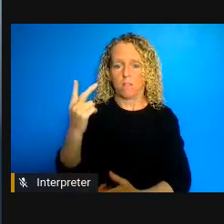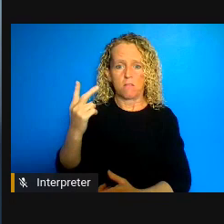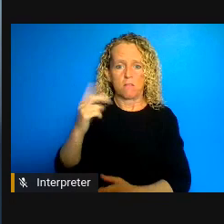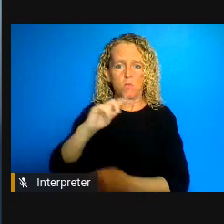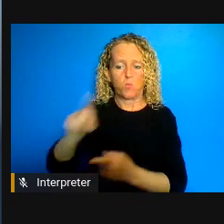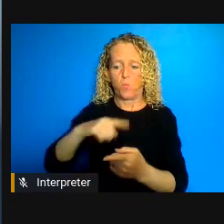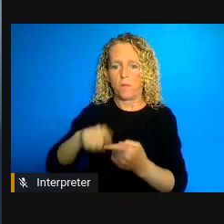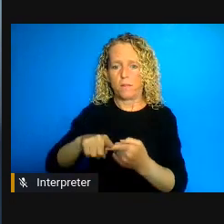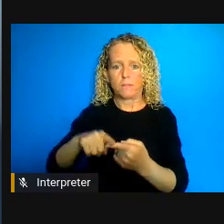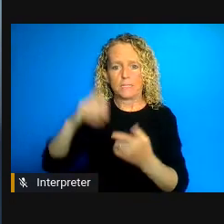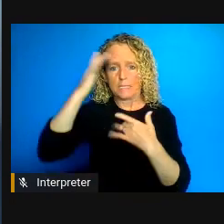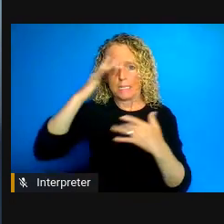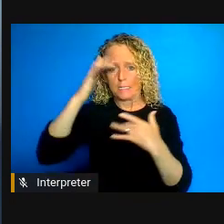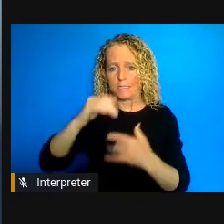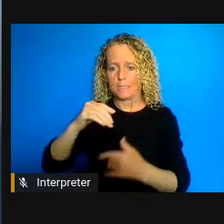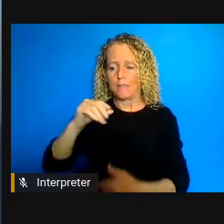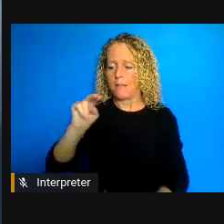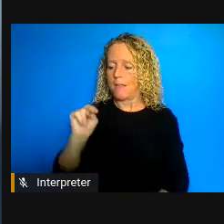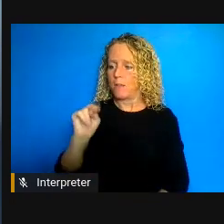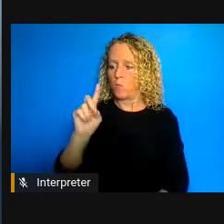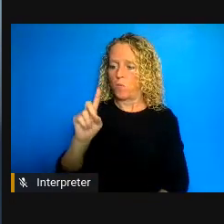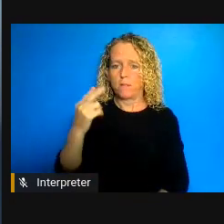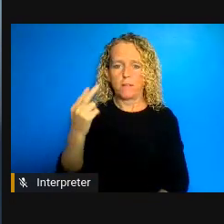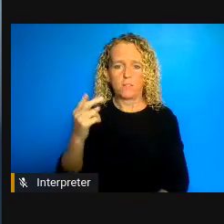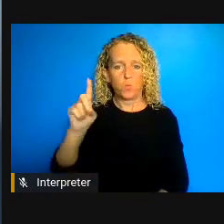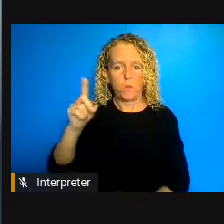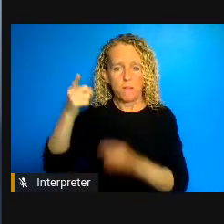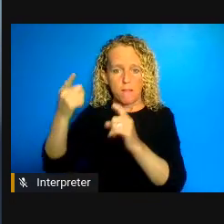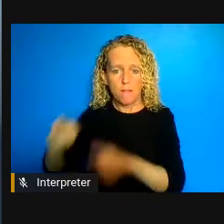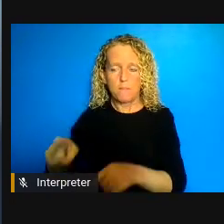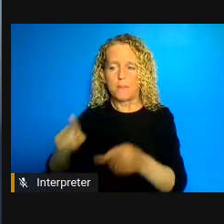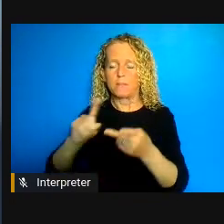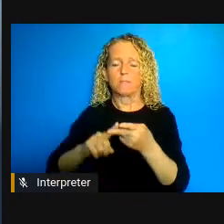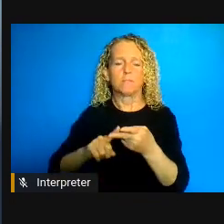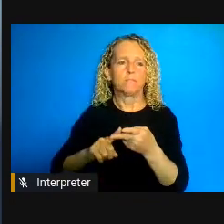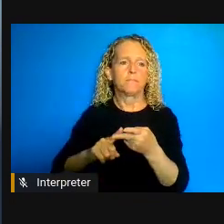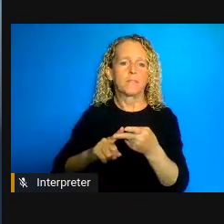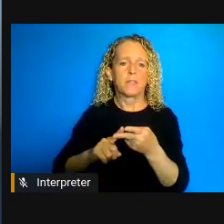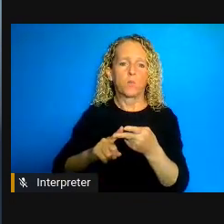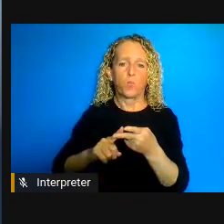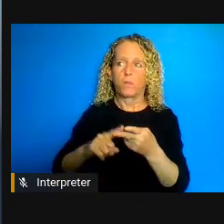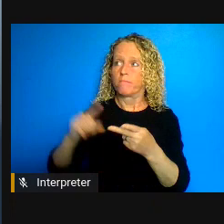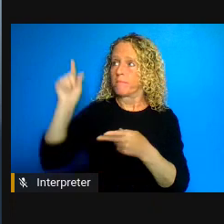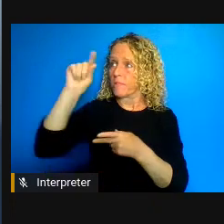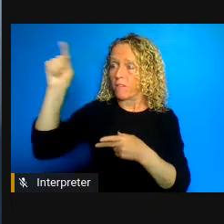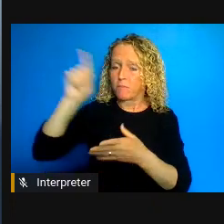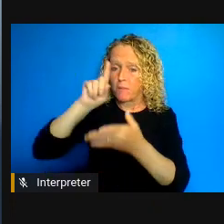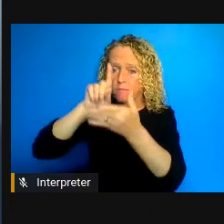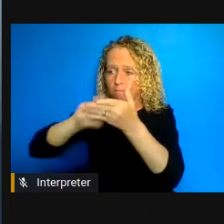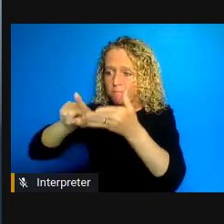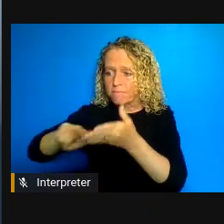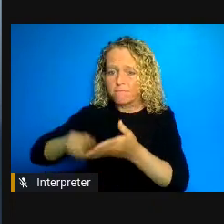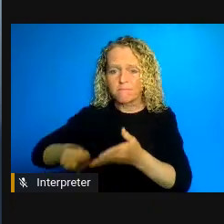repeatedly by various Senate reports and other investigations and obviously what